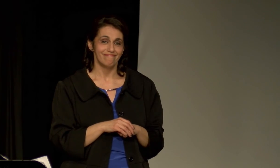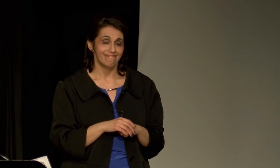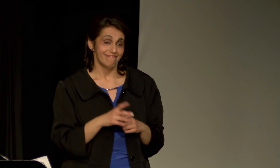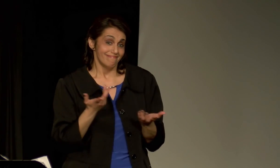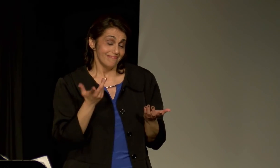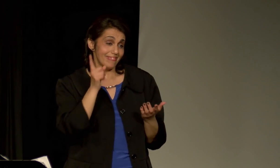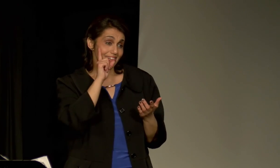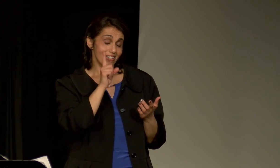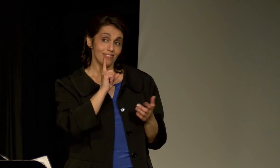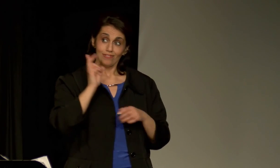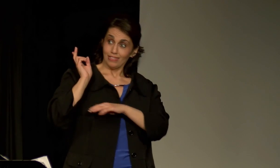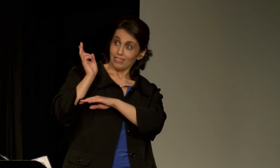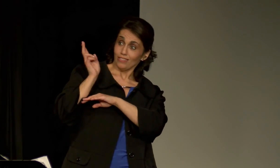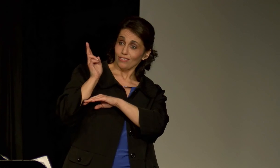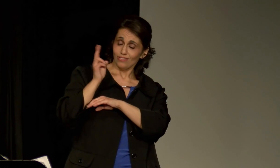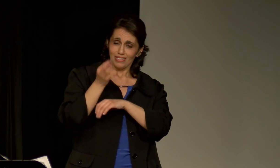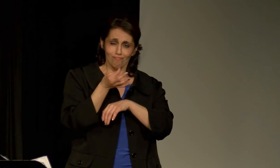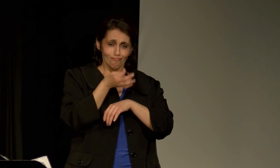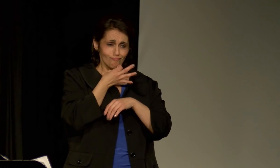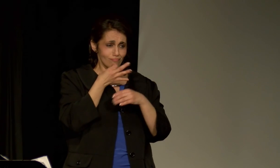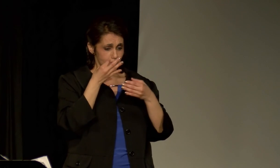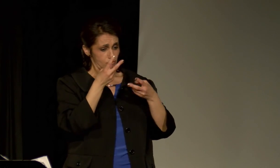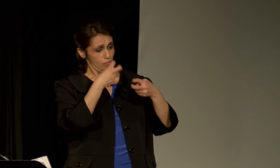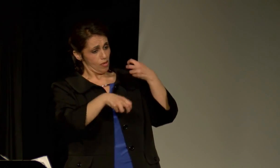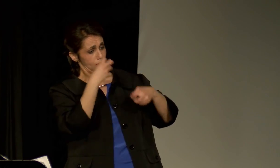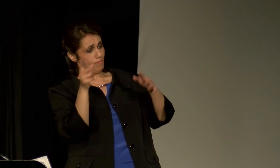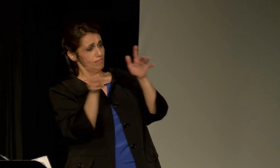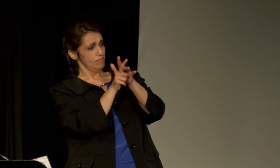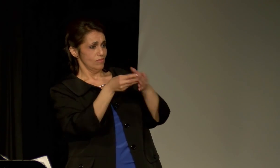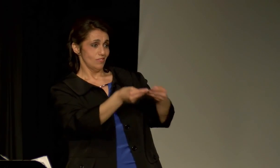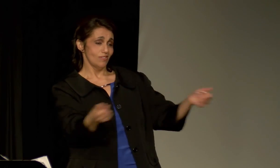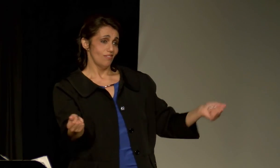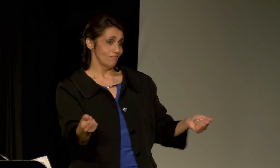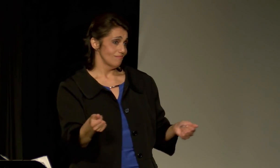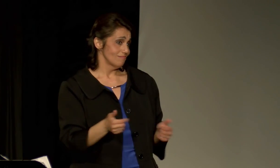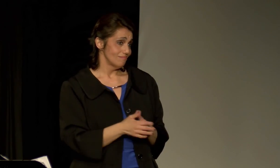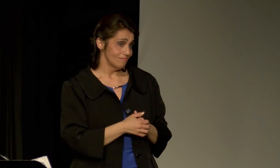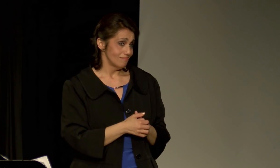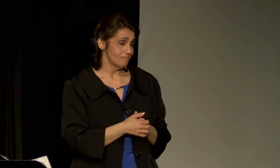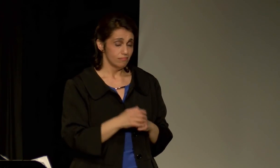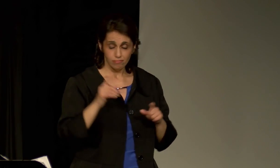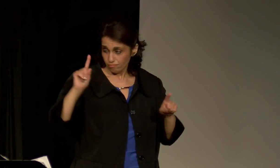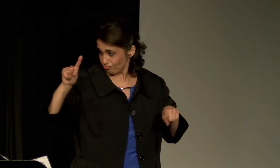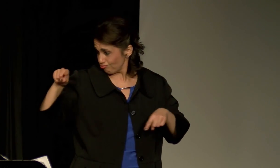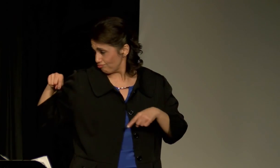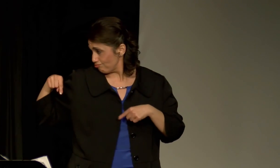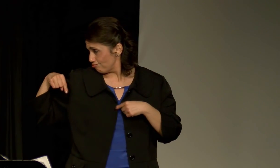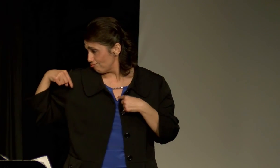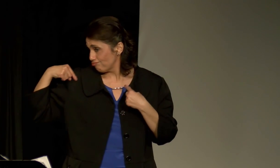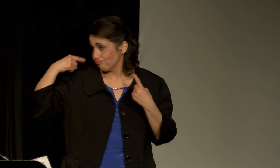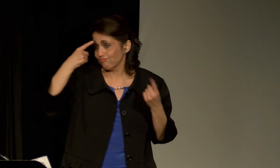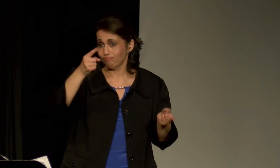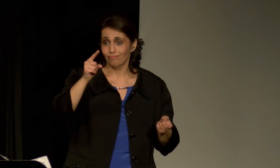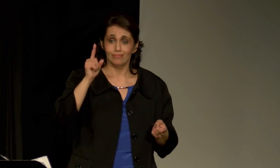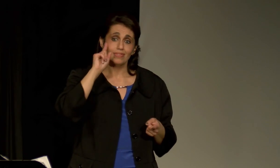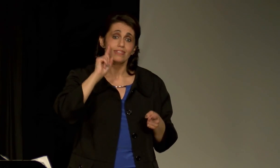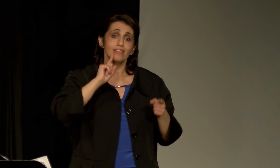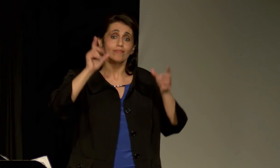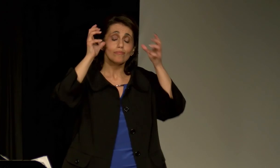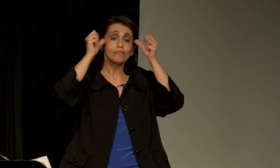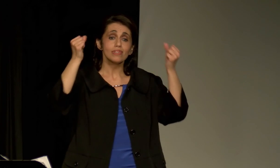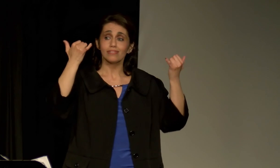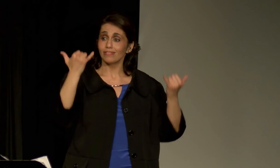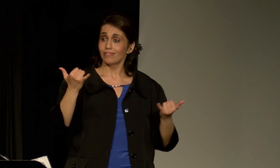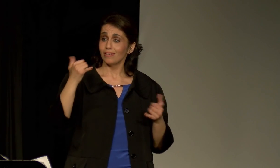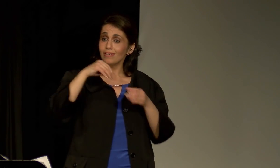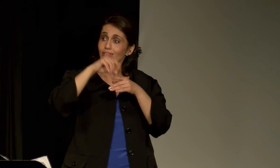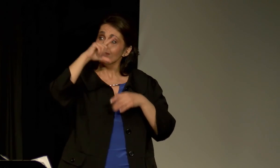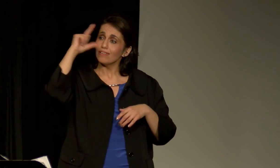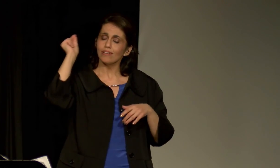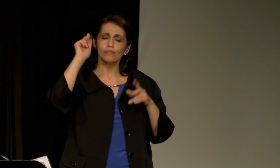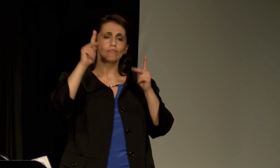Through history, deaf people have been excellent problem-solvers.